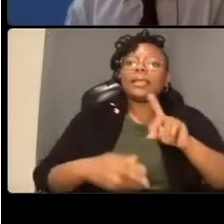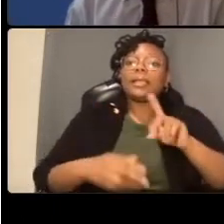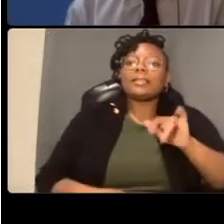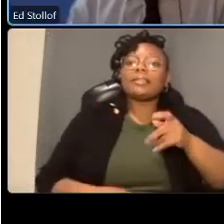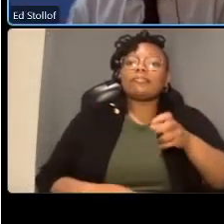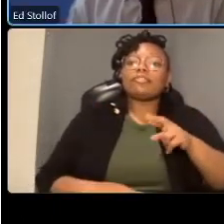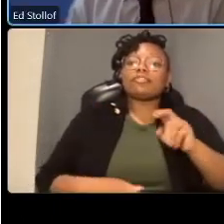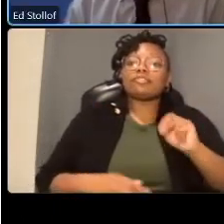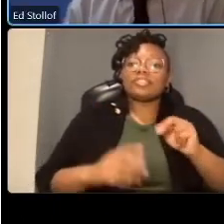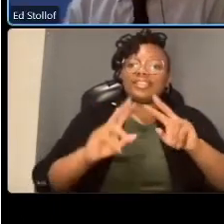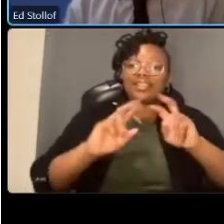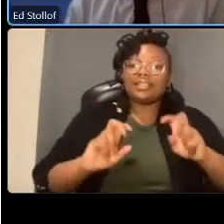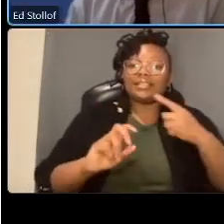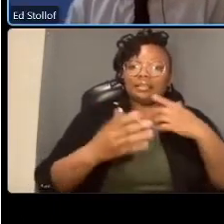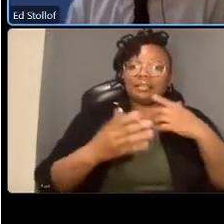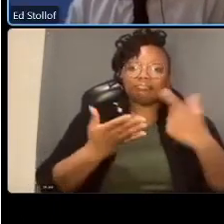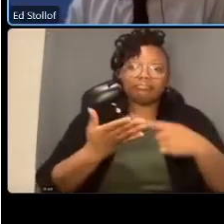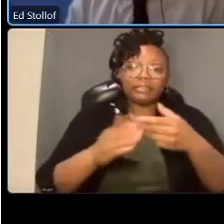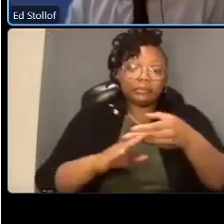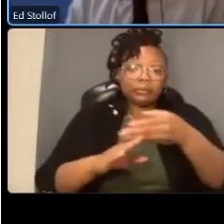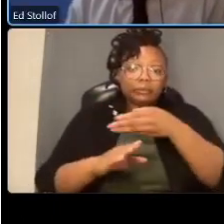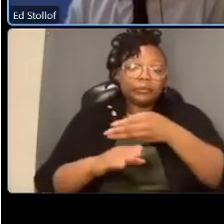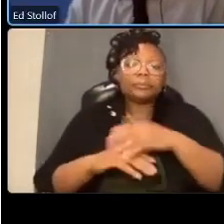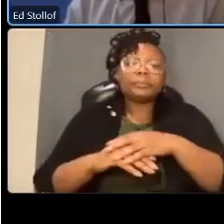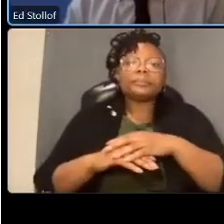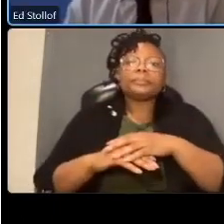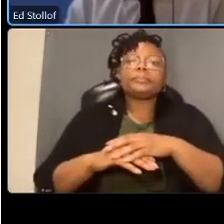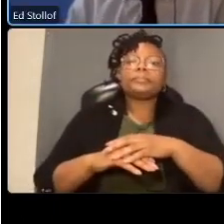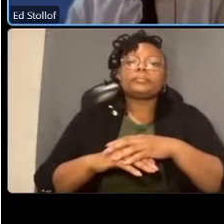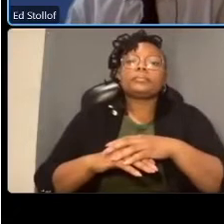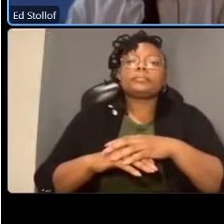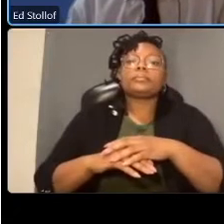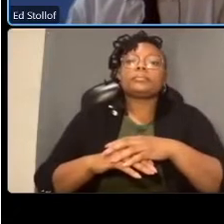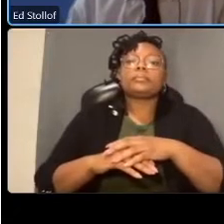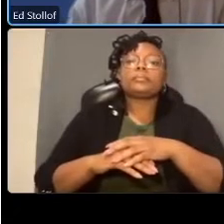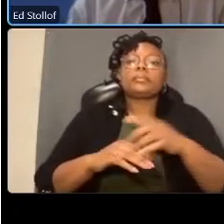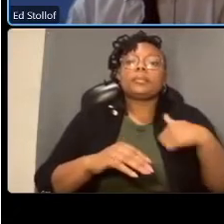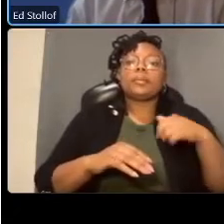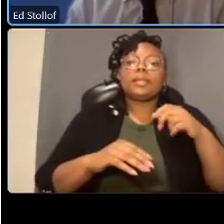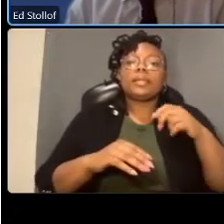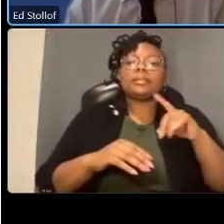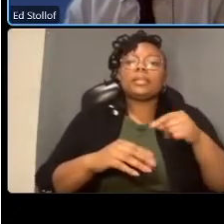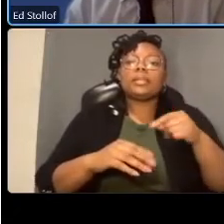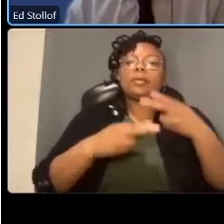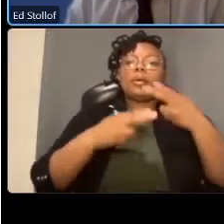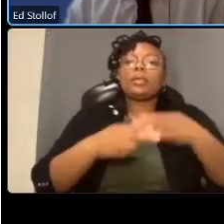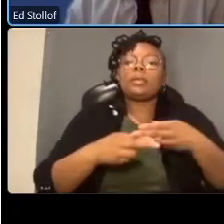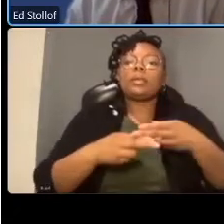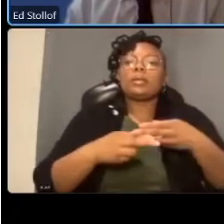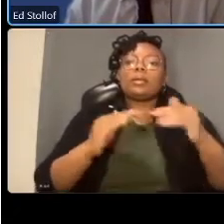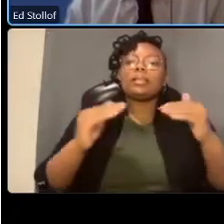did what we call a level of service analysis for traffic operations and uh we found that